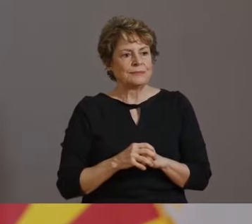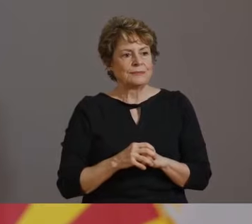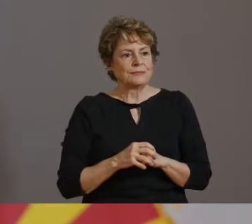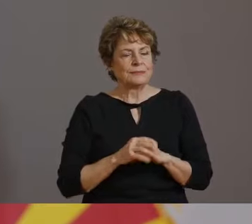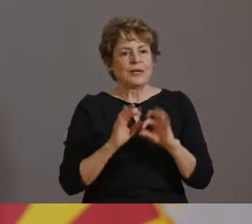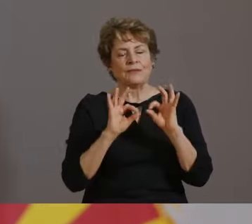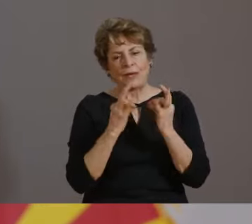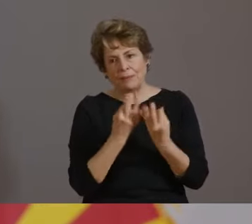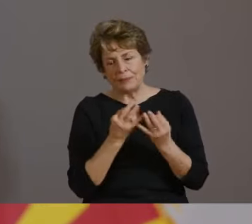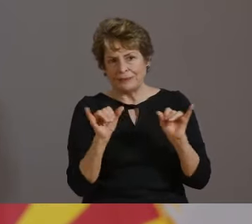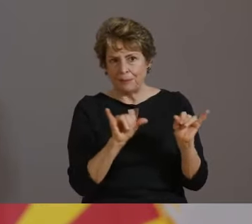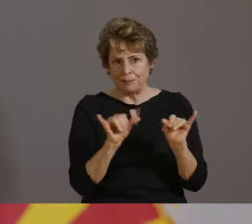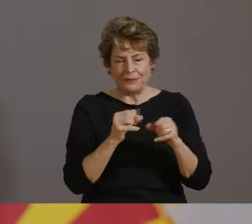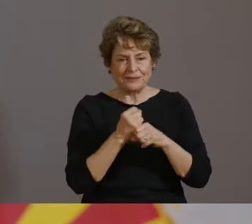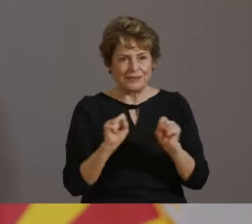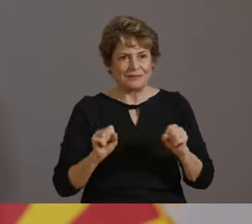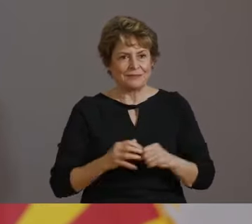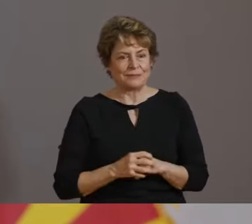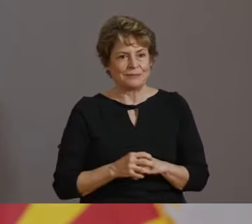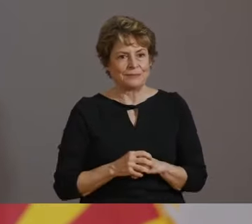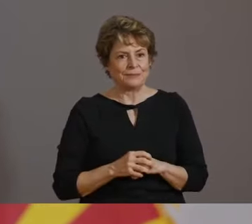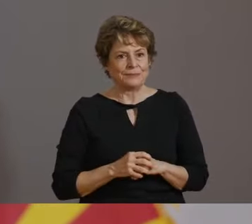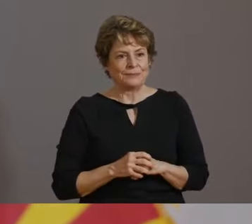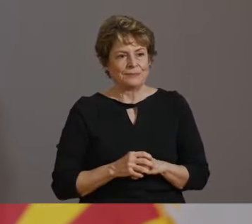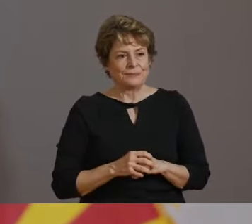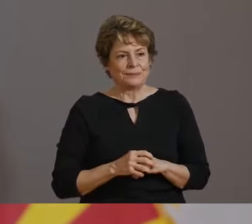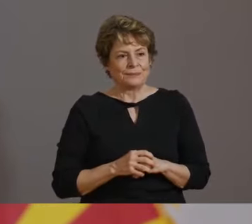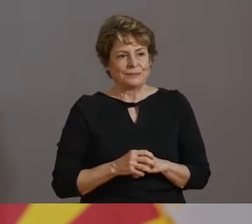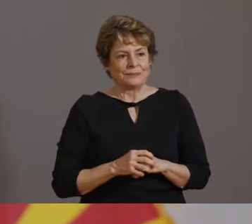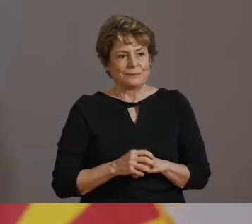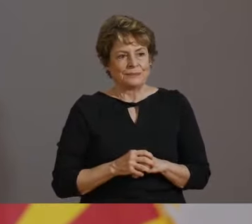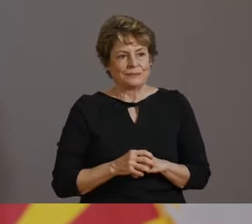TAKING PROACTIVE STEPS TO PRESERVE OUR HOSPITAL RESOURCES.